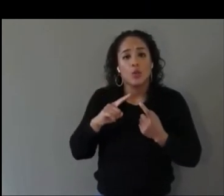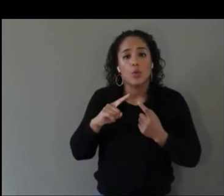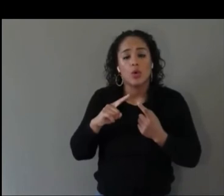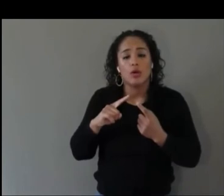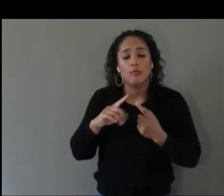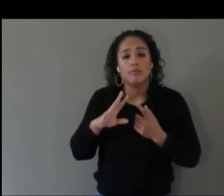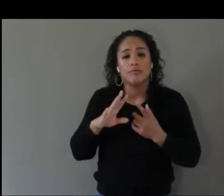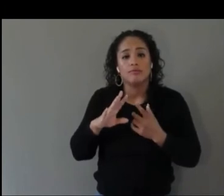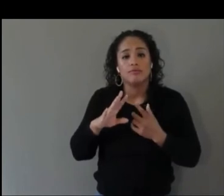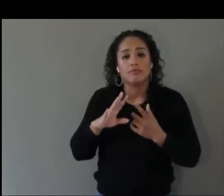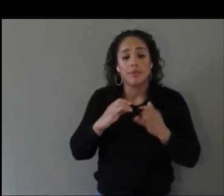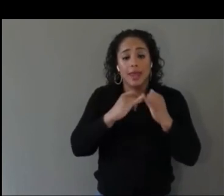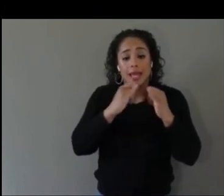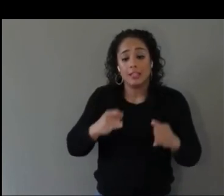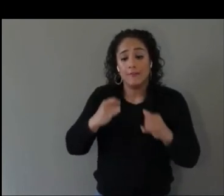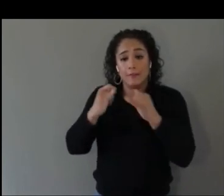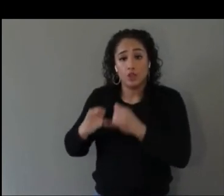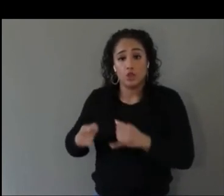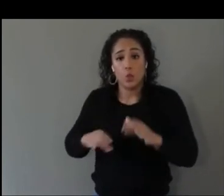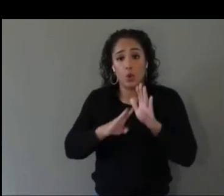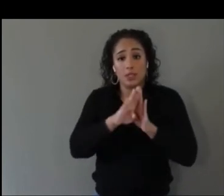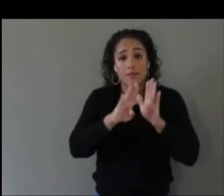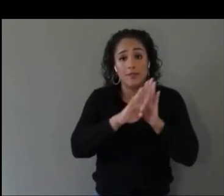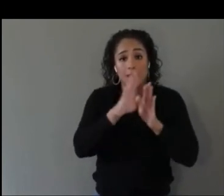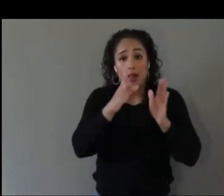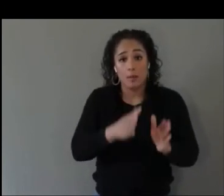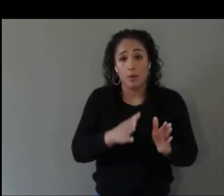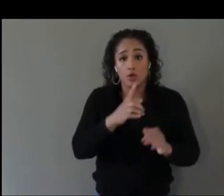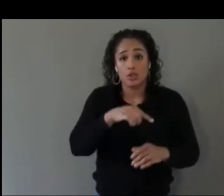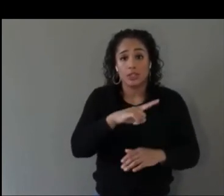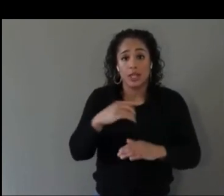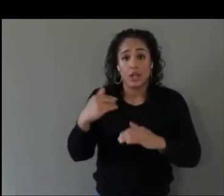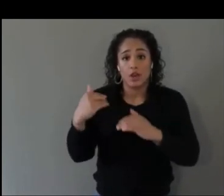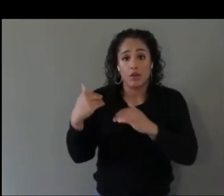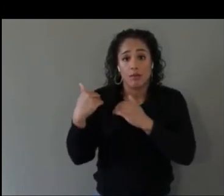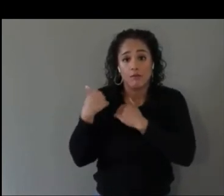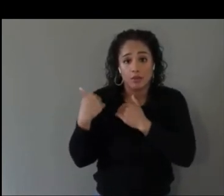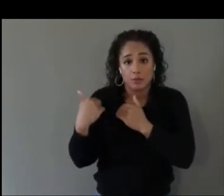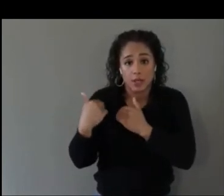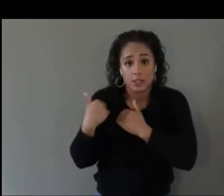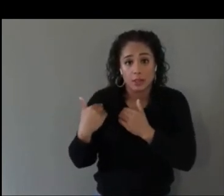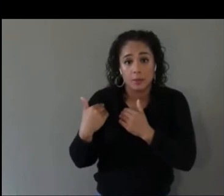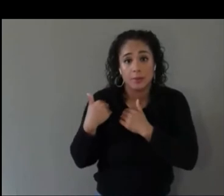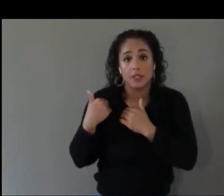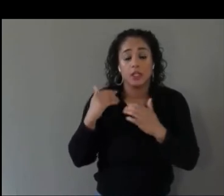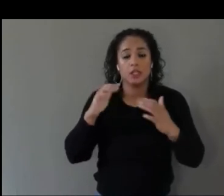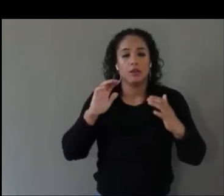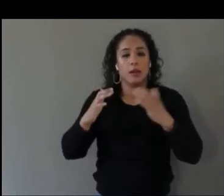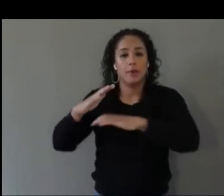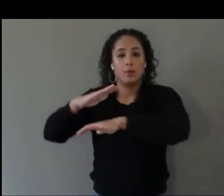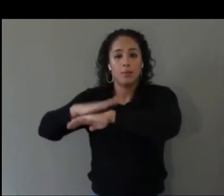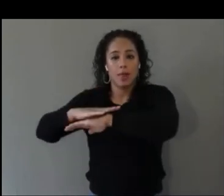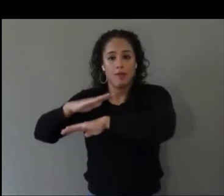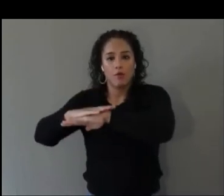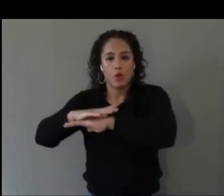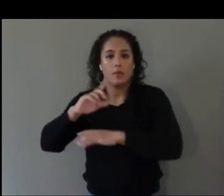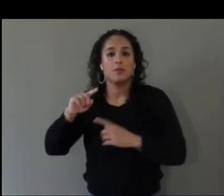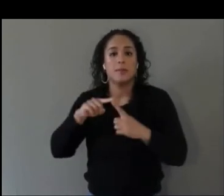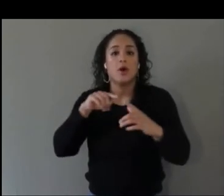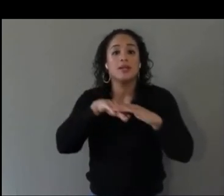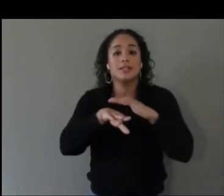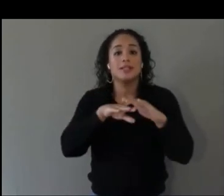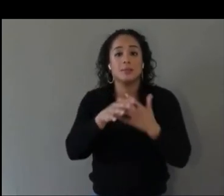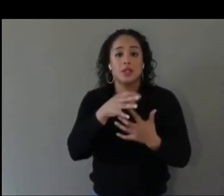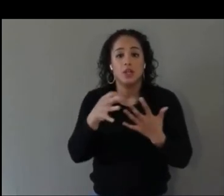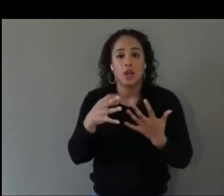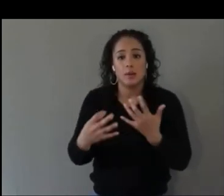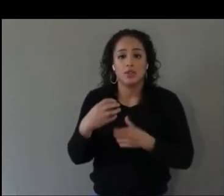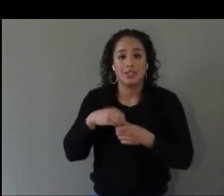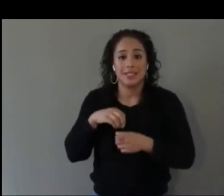developers versus platforms regarding accessibility options within applications?